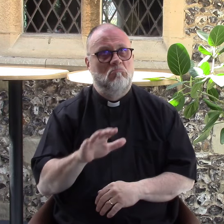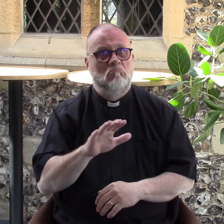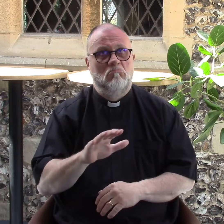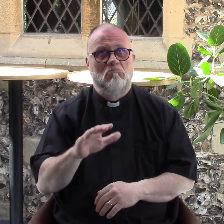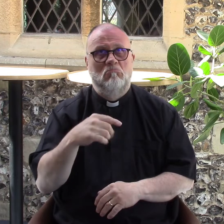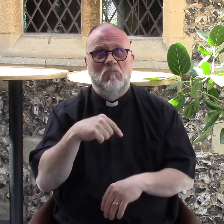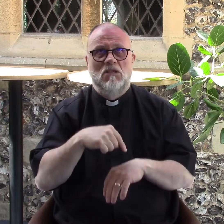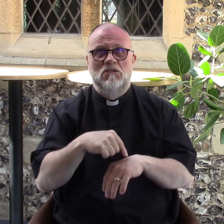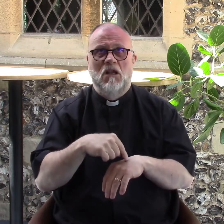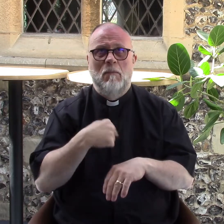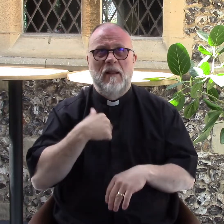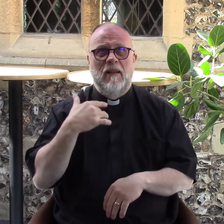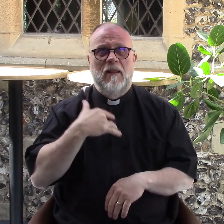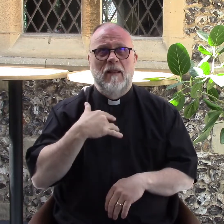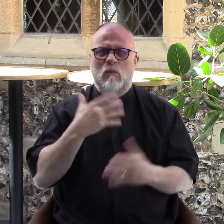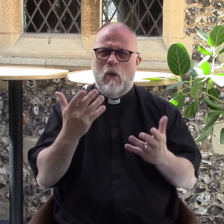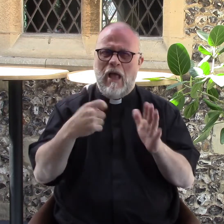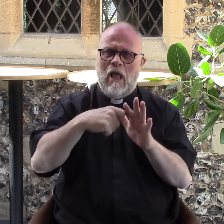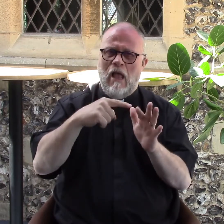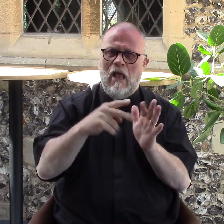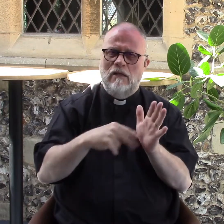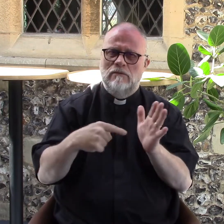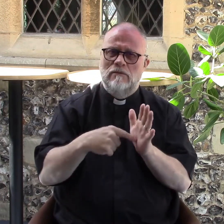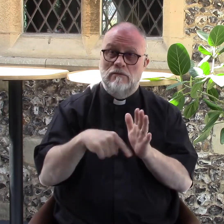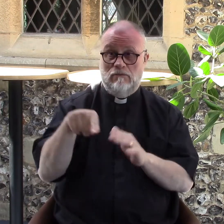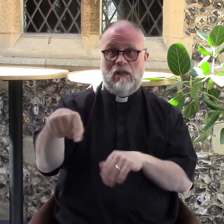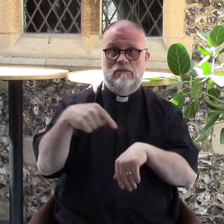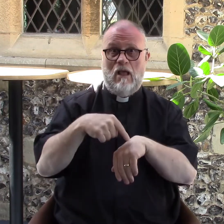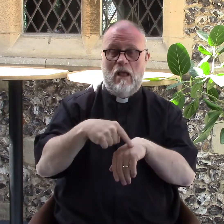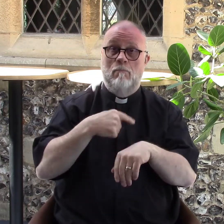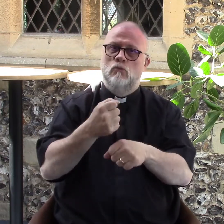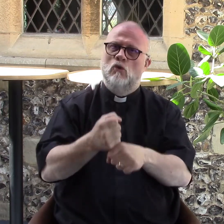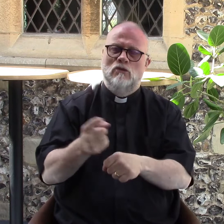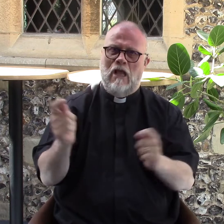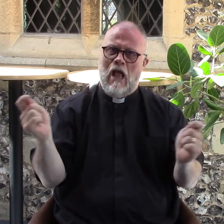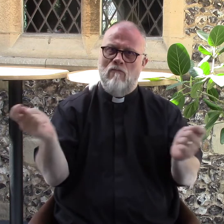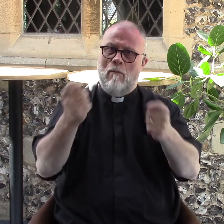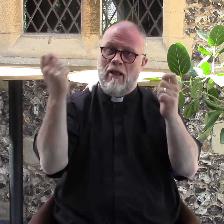Well about the time that I was living in Kent I went to an apostolic church.